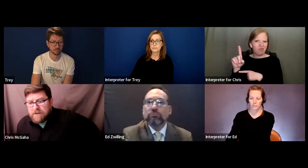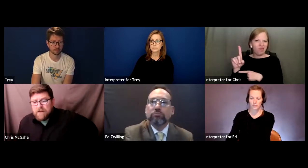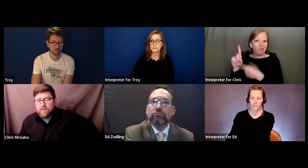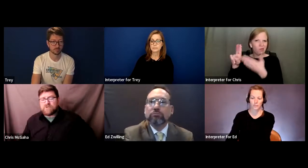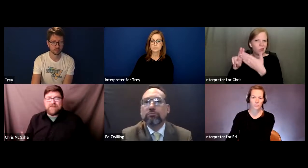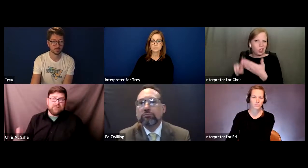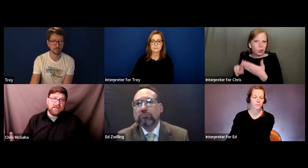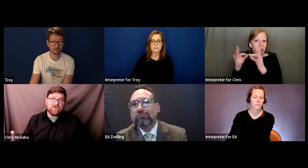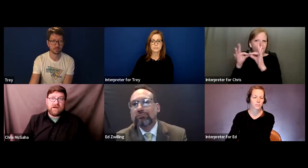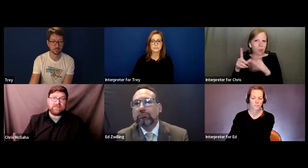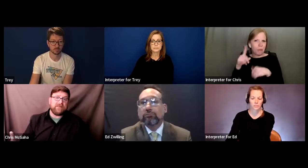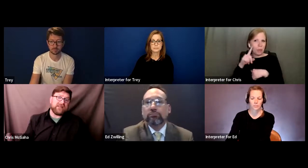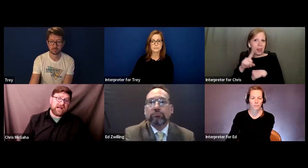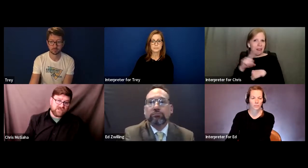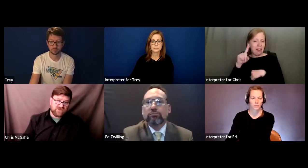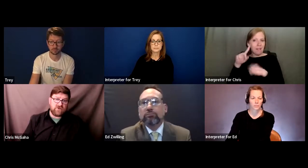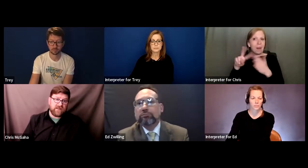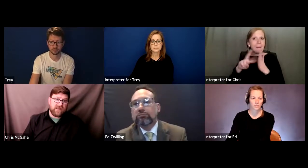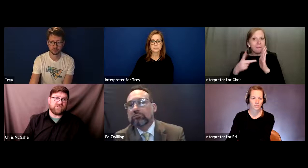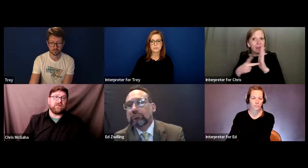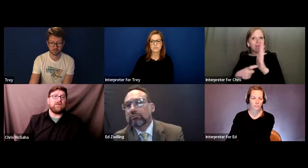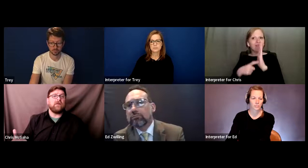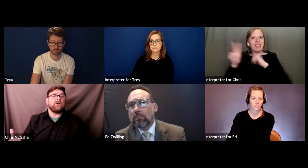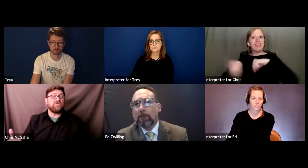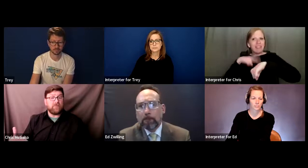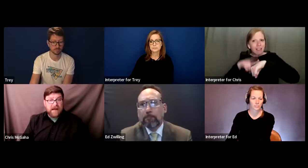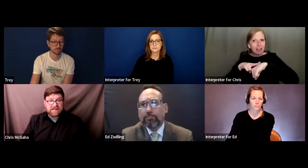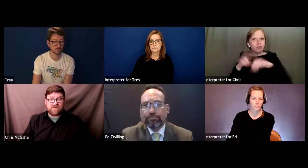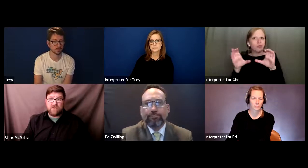Deaf, which would mean you have to have a national certification, you've passed a written